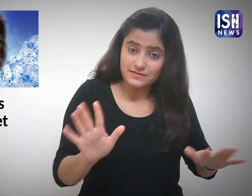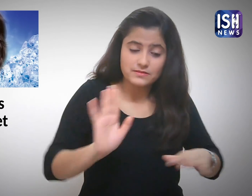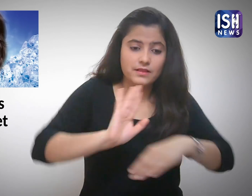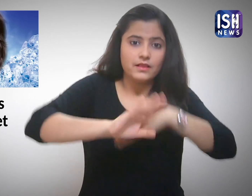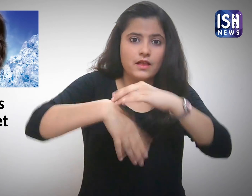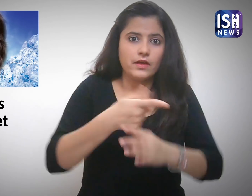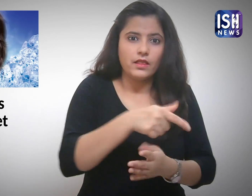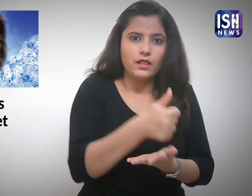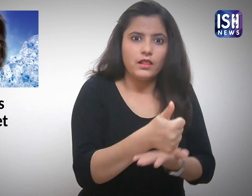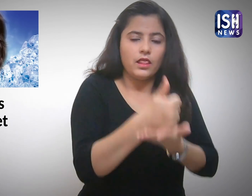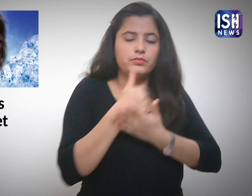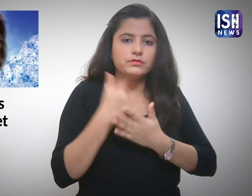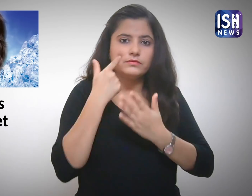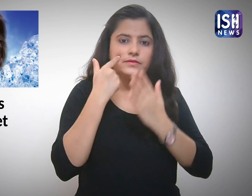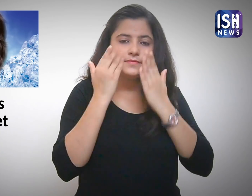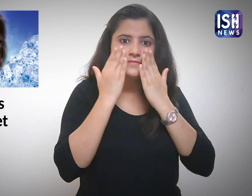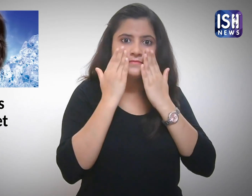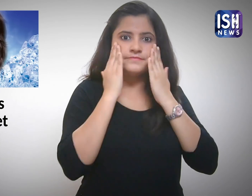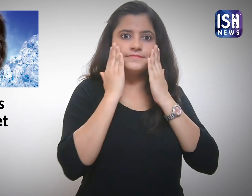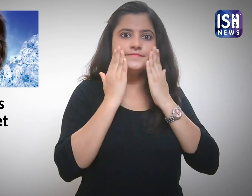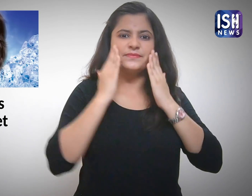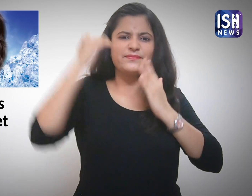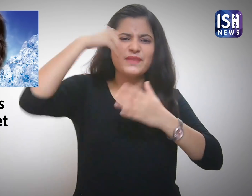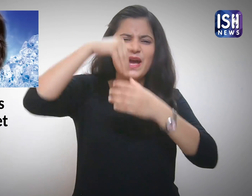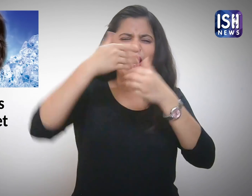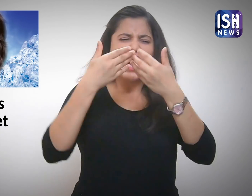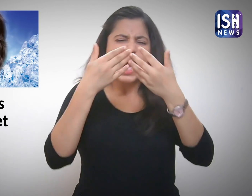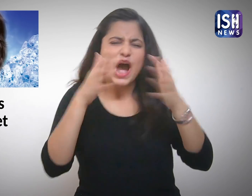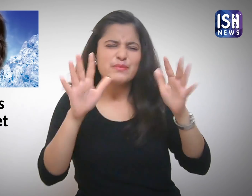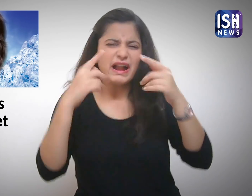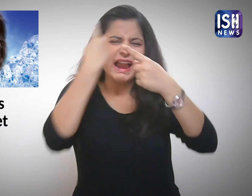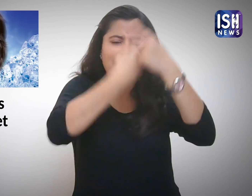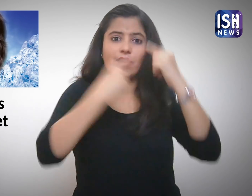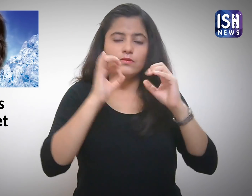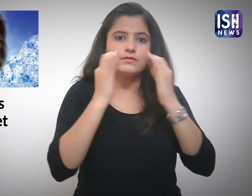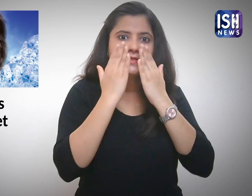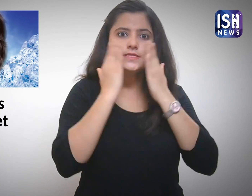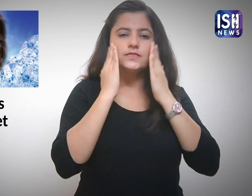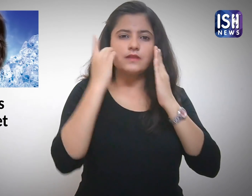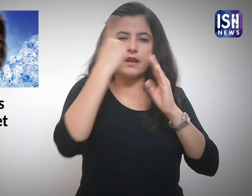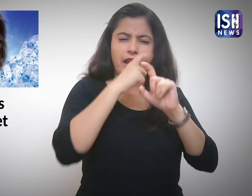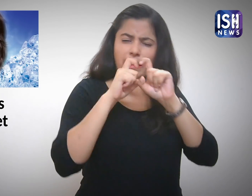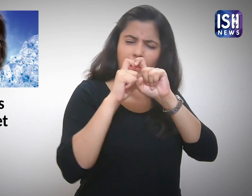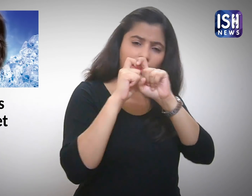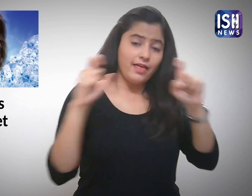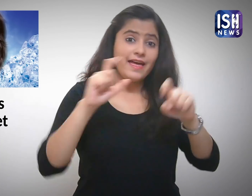it will tighten your skin and clarify it.